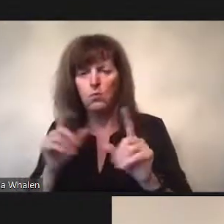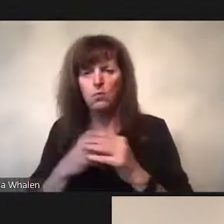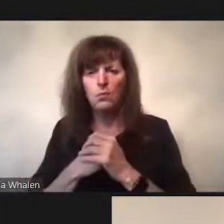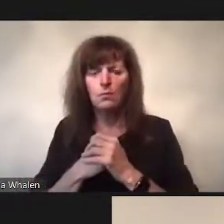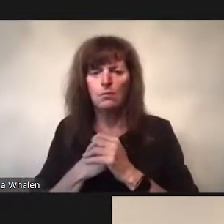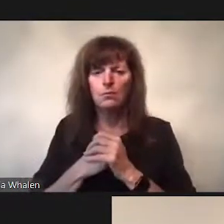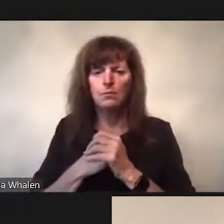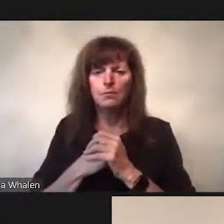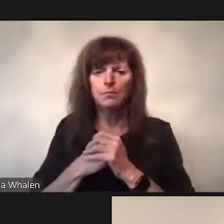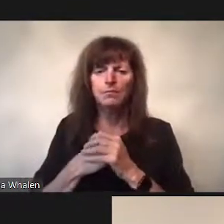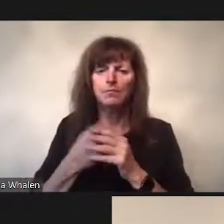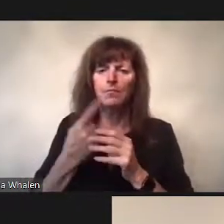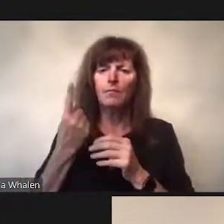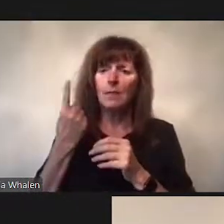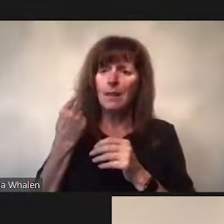In appreciation of teh welfare state, which has been eroded in the liberal state,